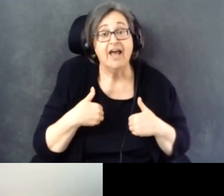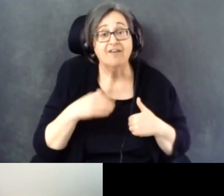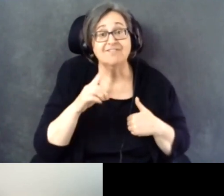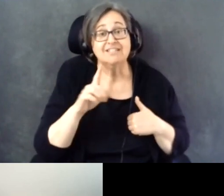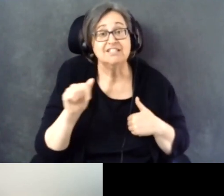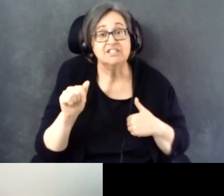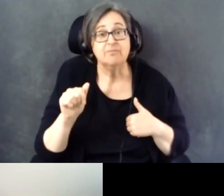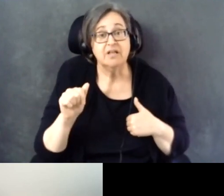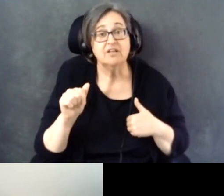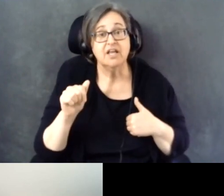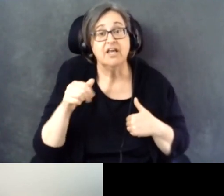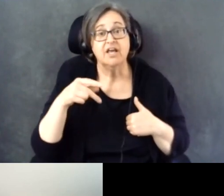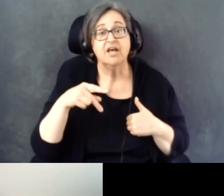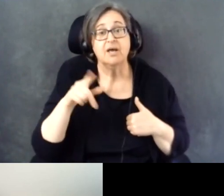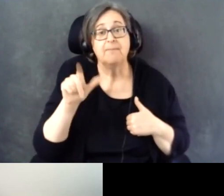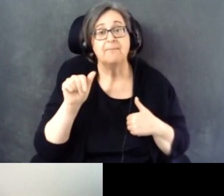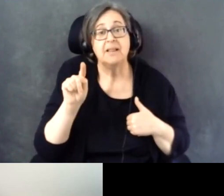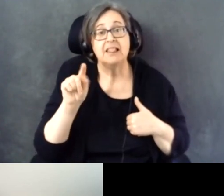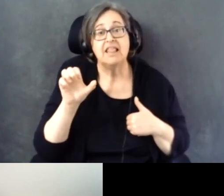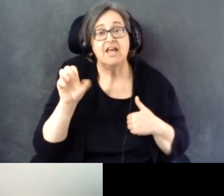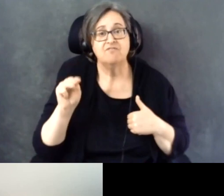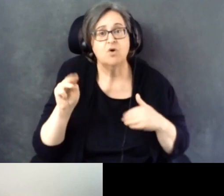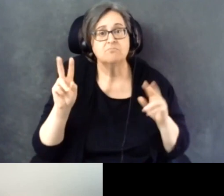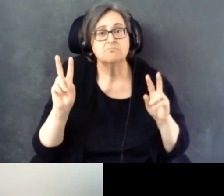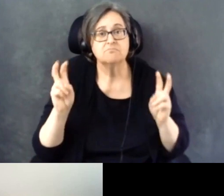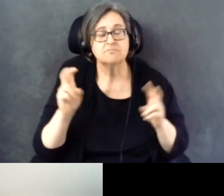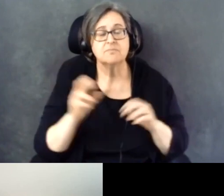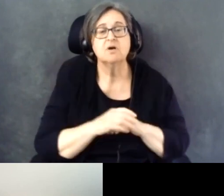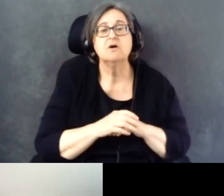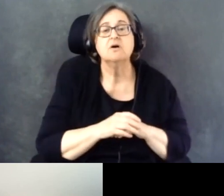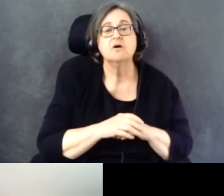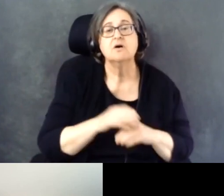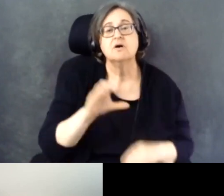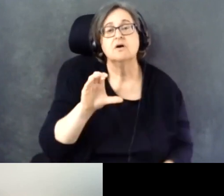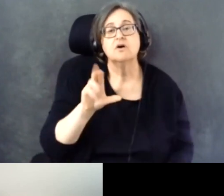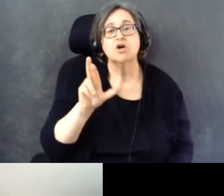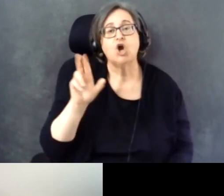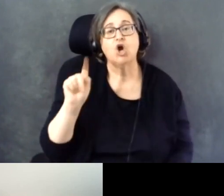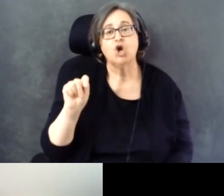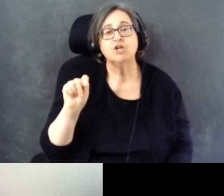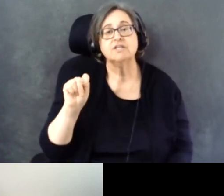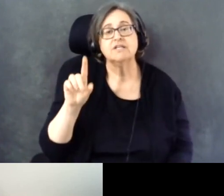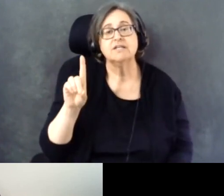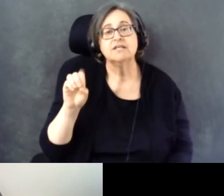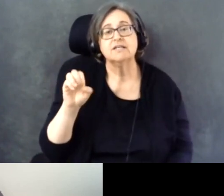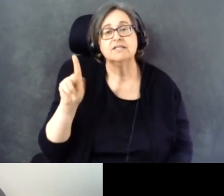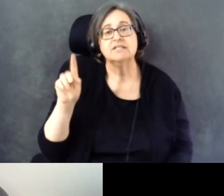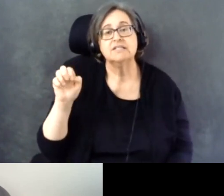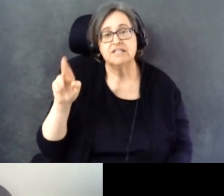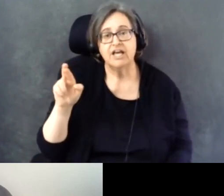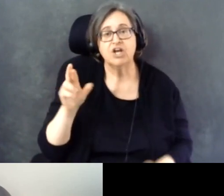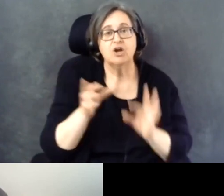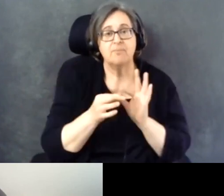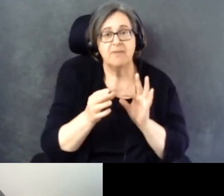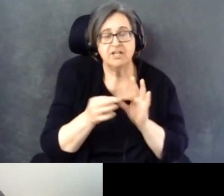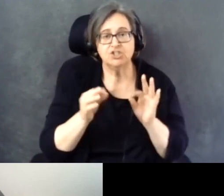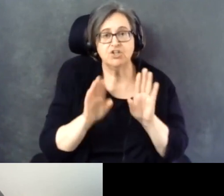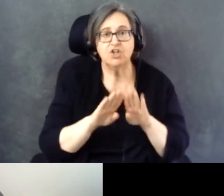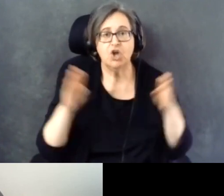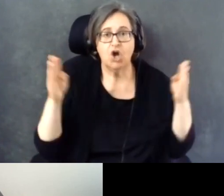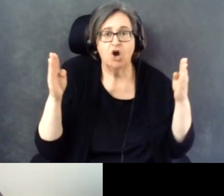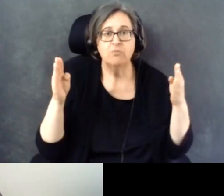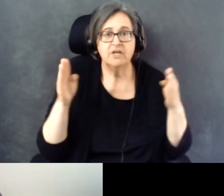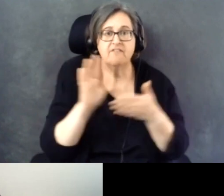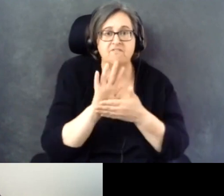As Curt Decker noted in the opening remarks today, it took several debates before we saw